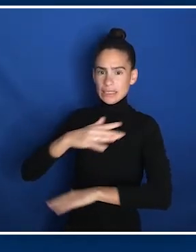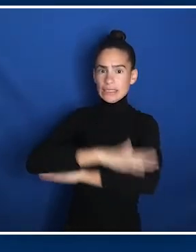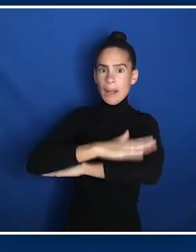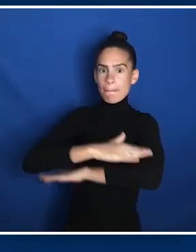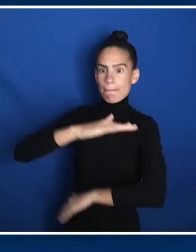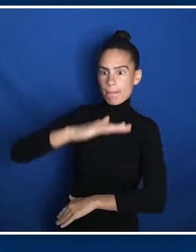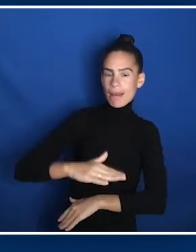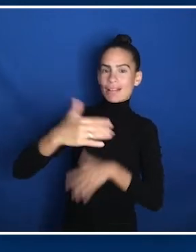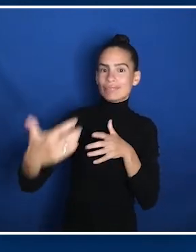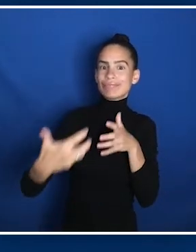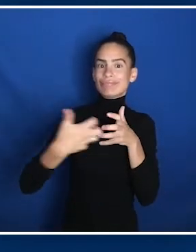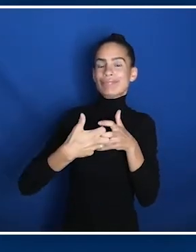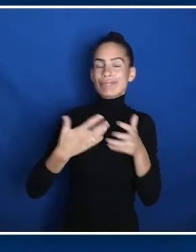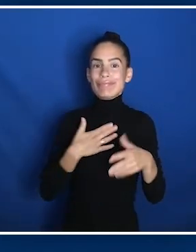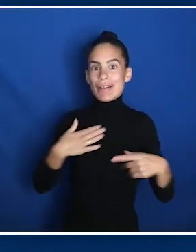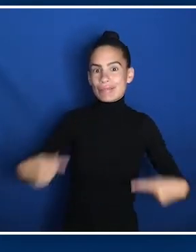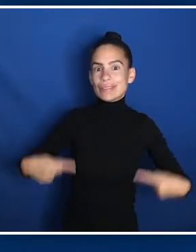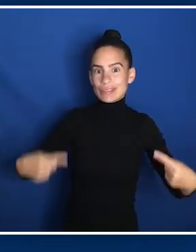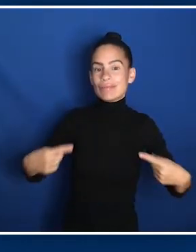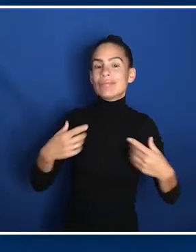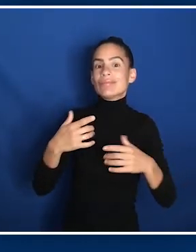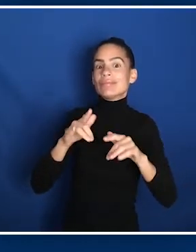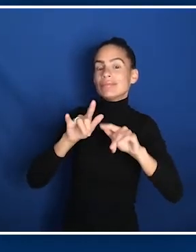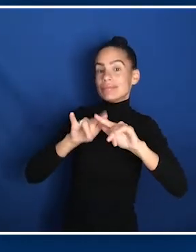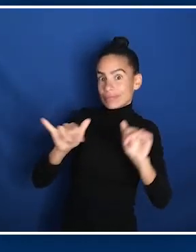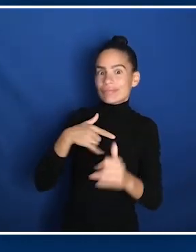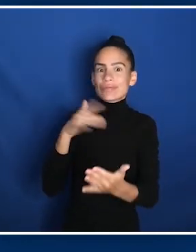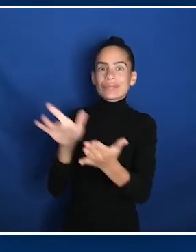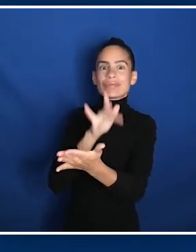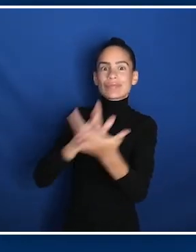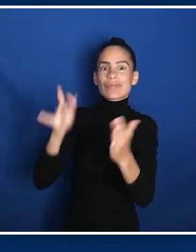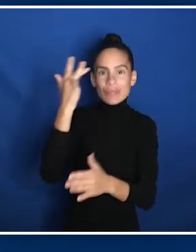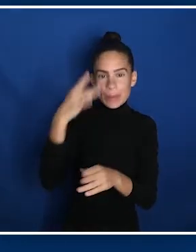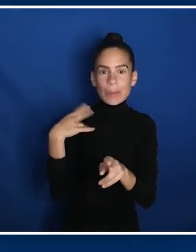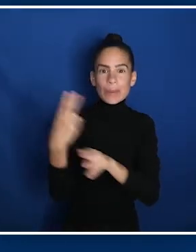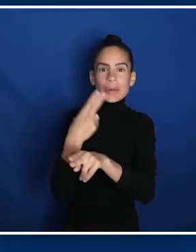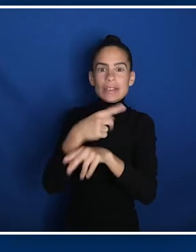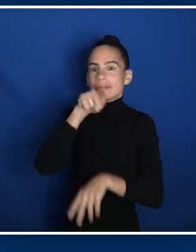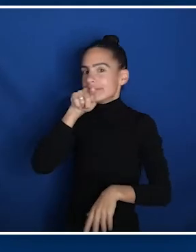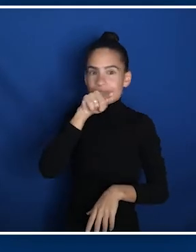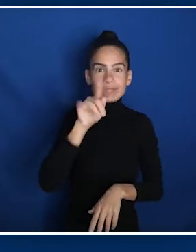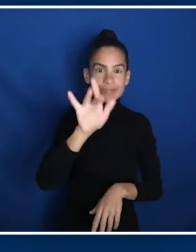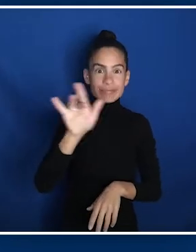at the right height for my wheelchair. And then a machine that's touch screen since I use a mouth stick to be able to push the buttons and the keys. Have no fear.